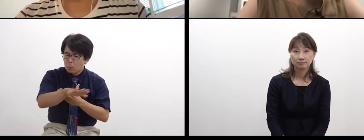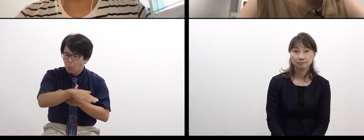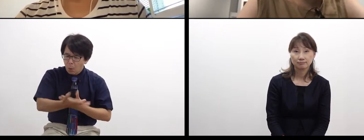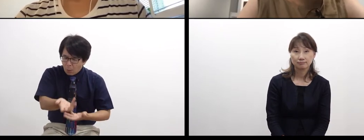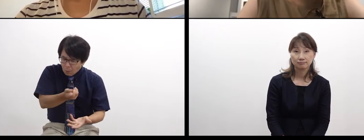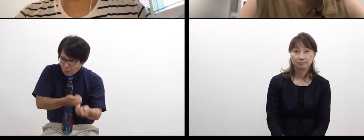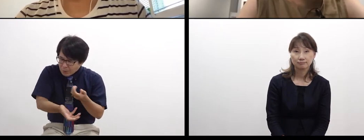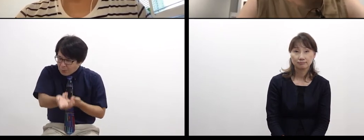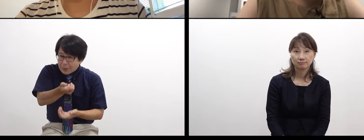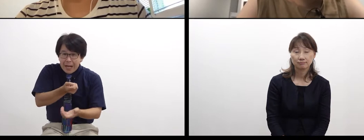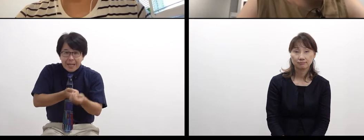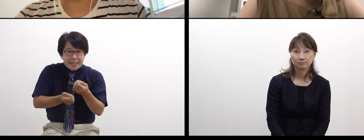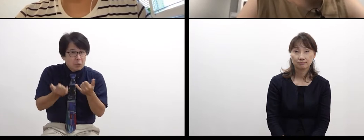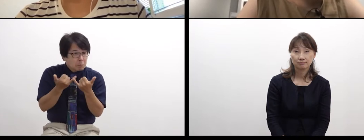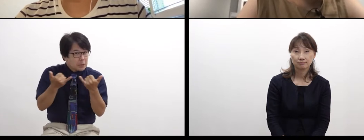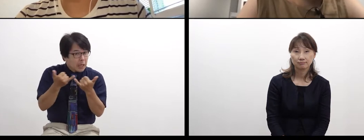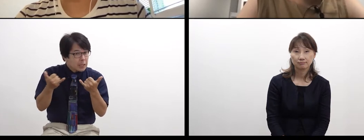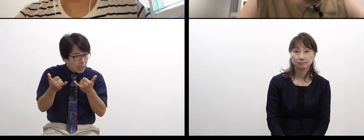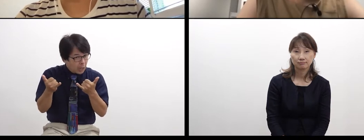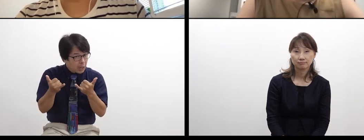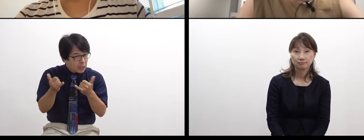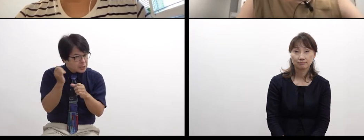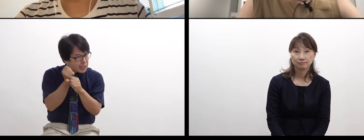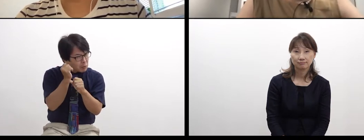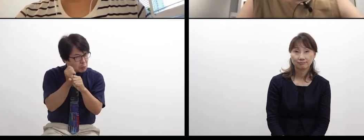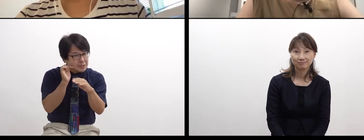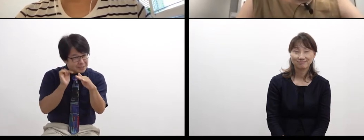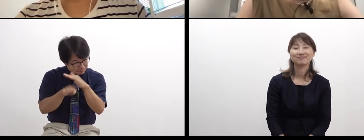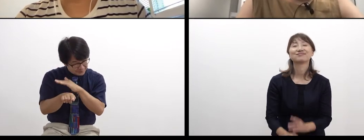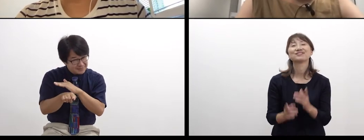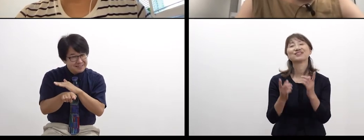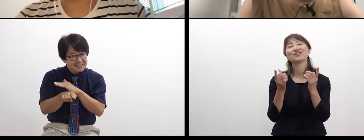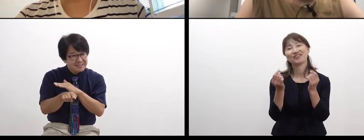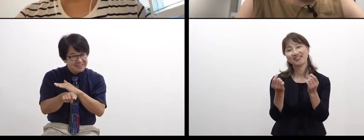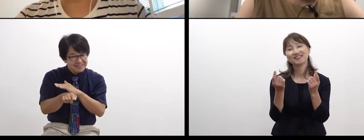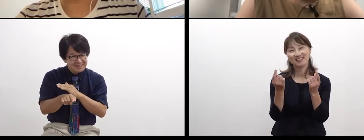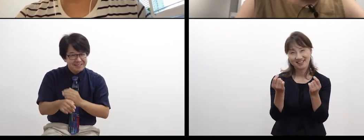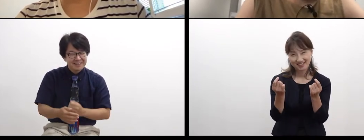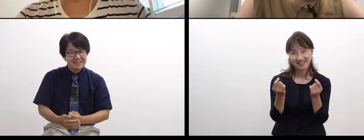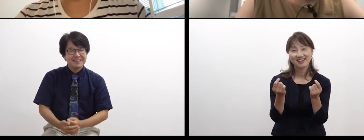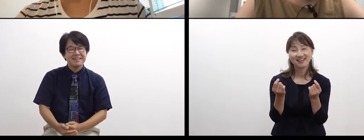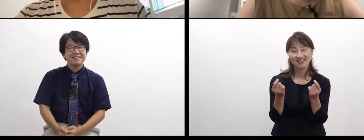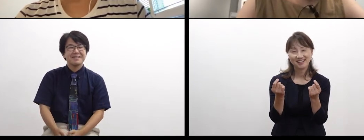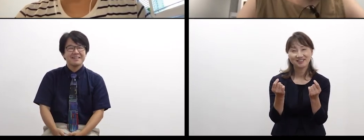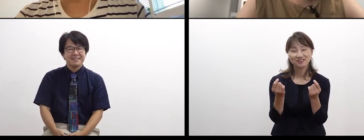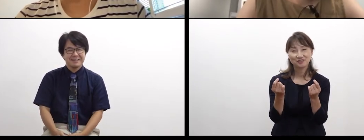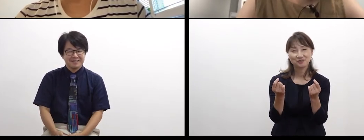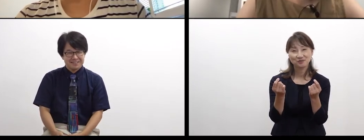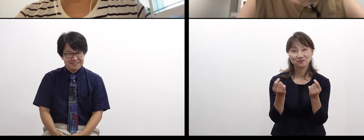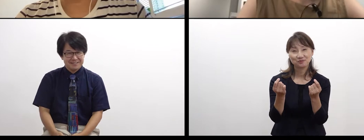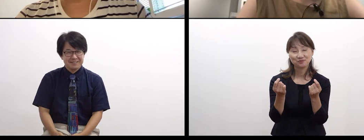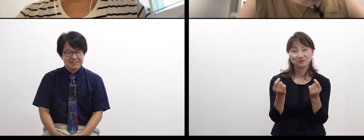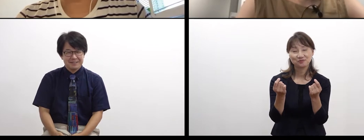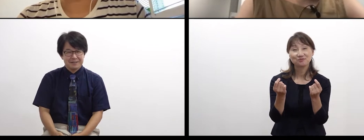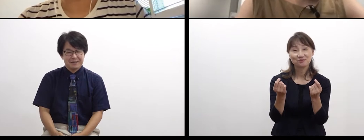picking it up, isn’t it? WADA: Well, now,